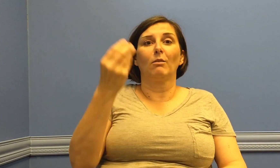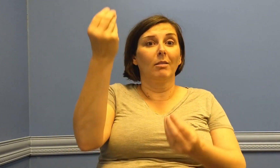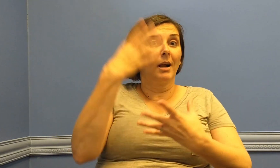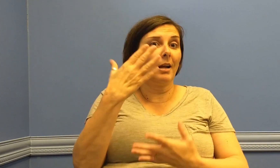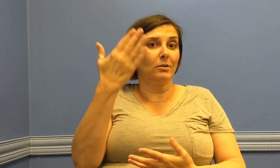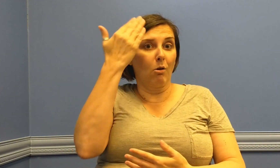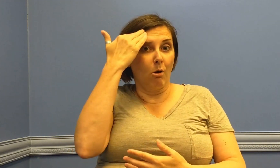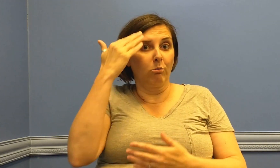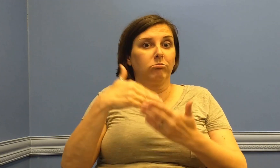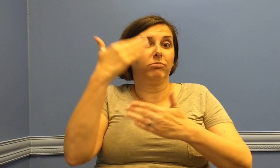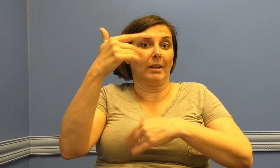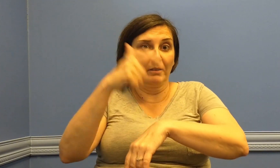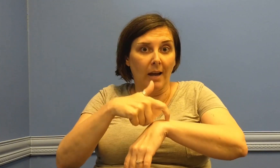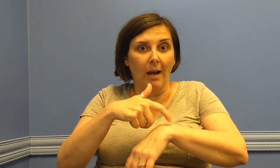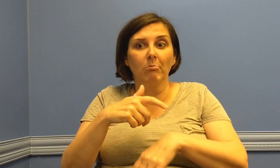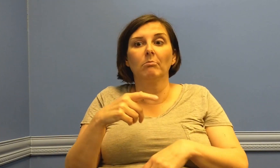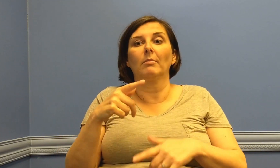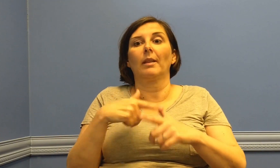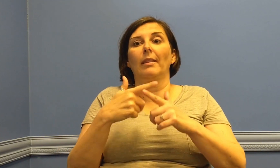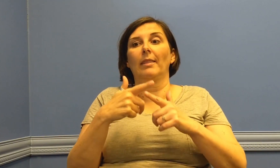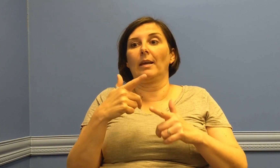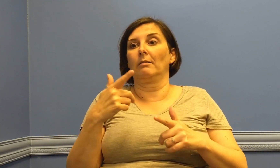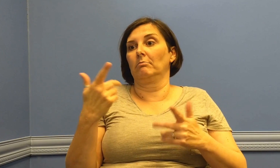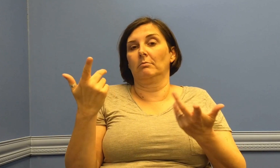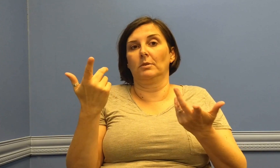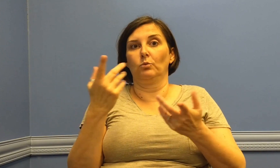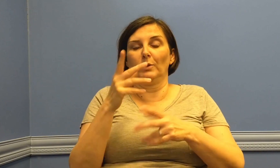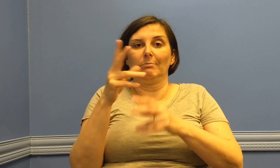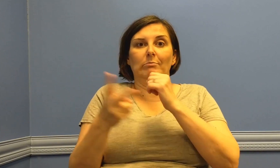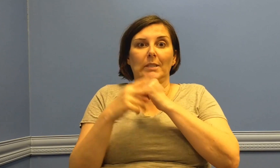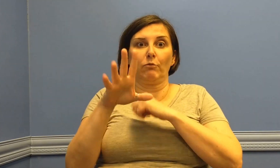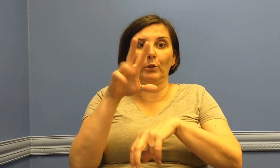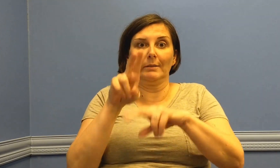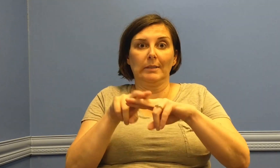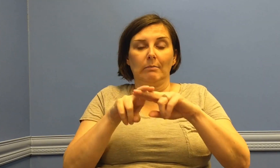Let us know when you'll be able to come and we'll go ahead and save you a seat.